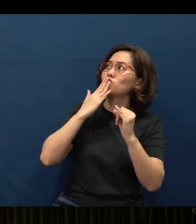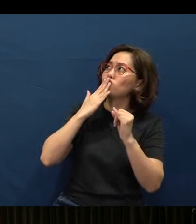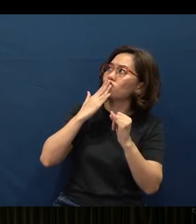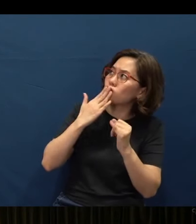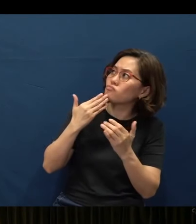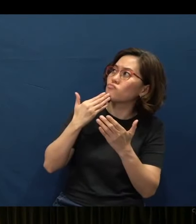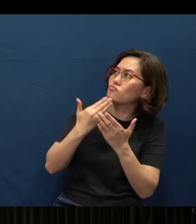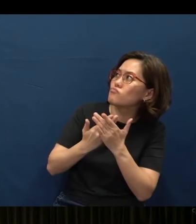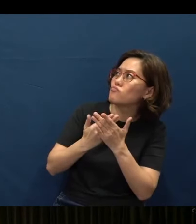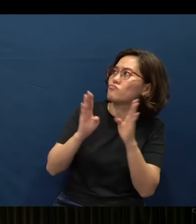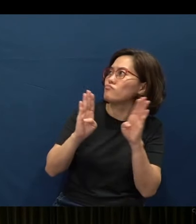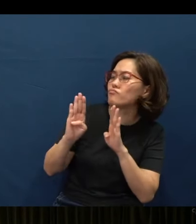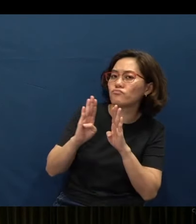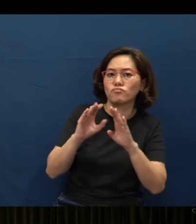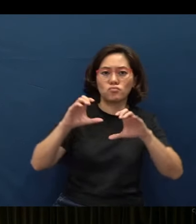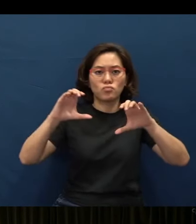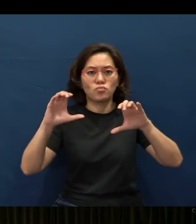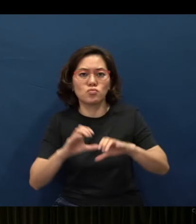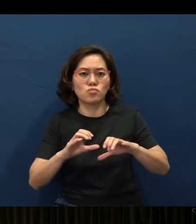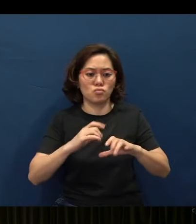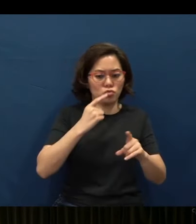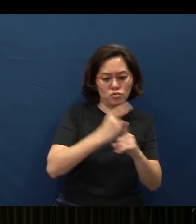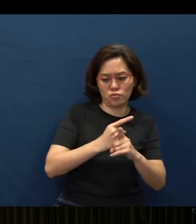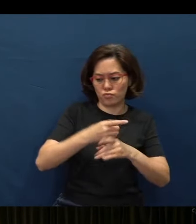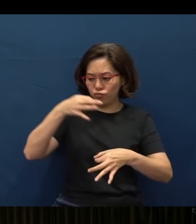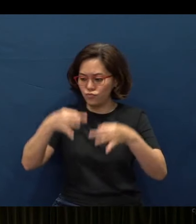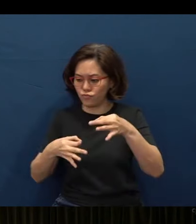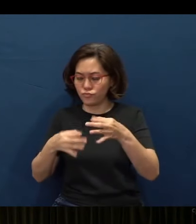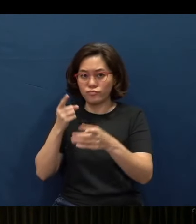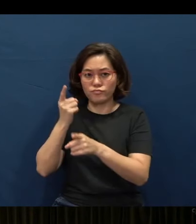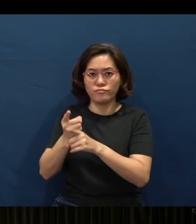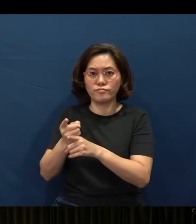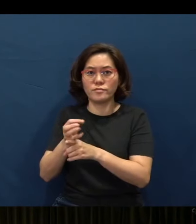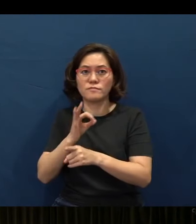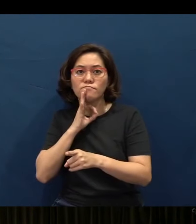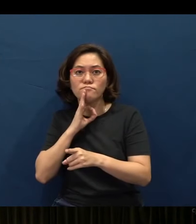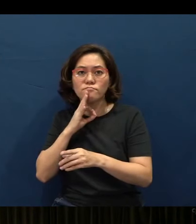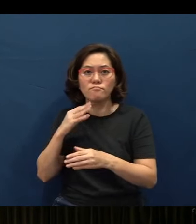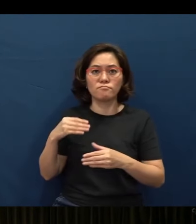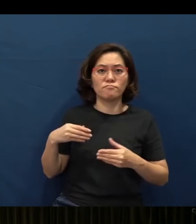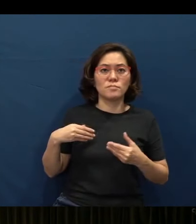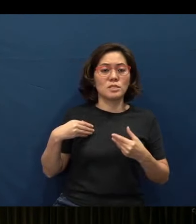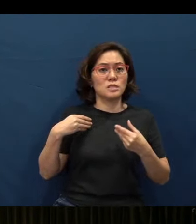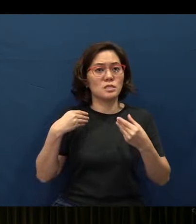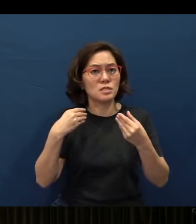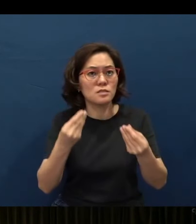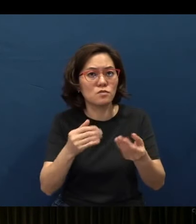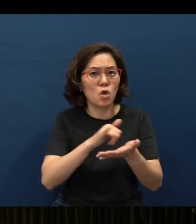It is doing what is right and just and fair, for giving prudence to those who are simple, knowledge and discretion to the young.